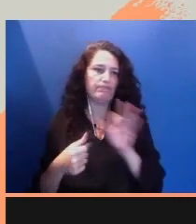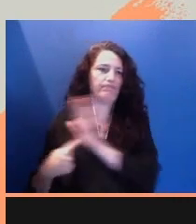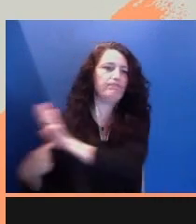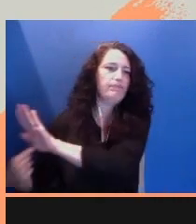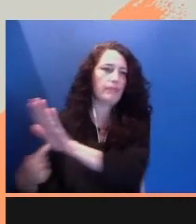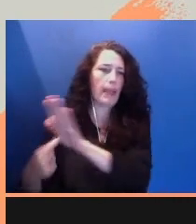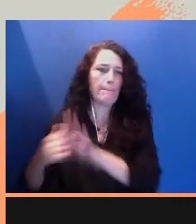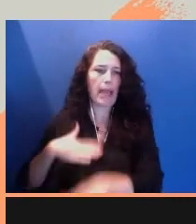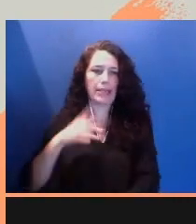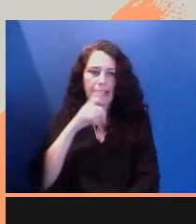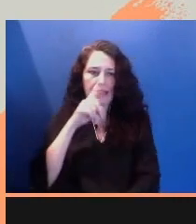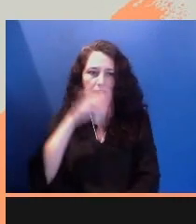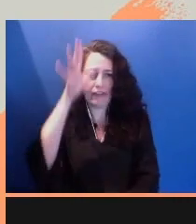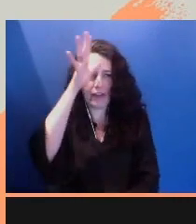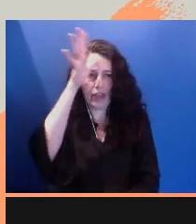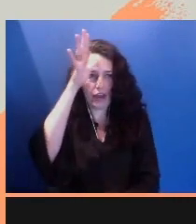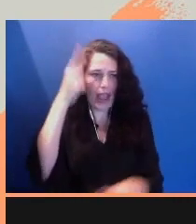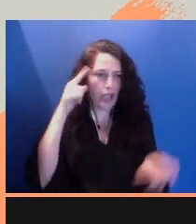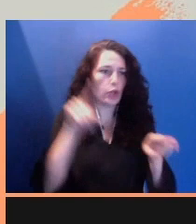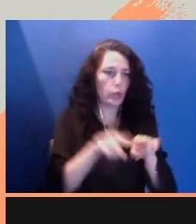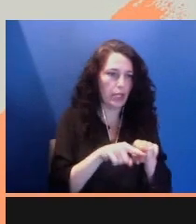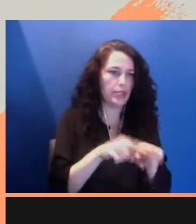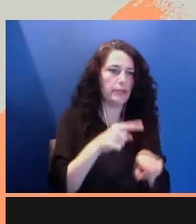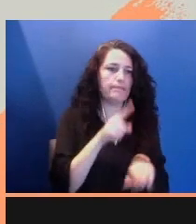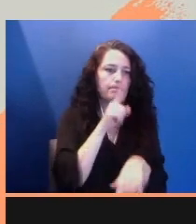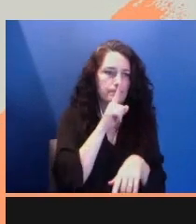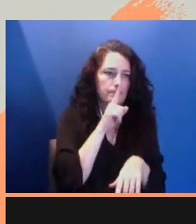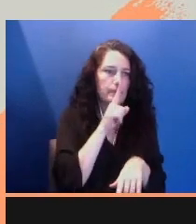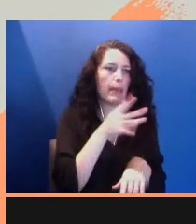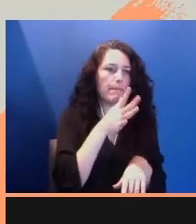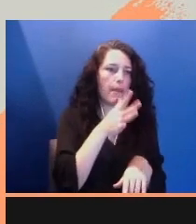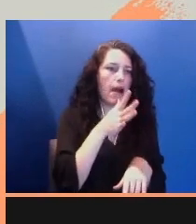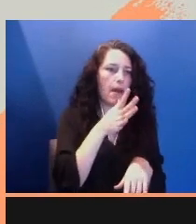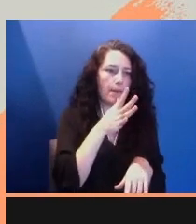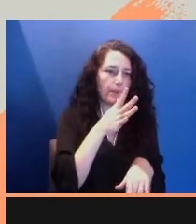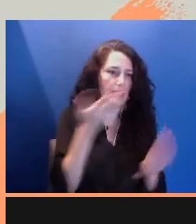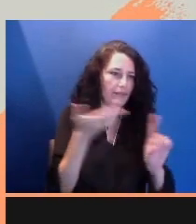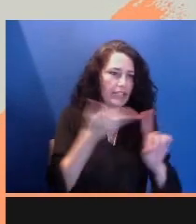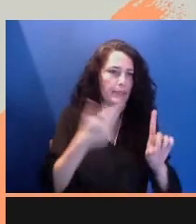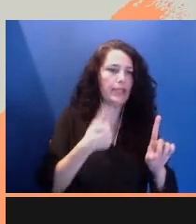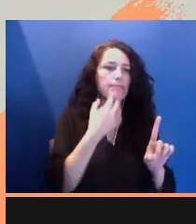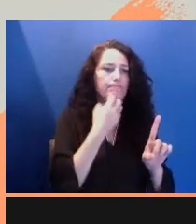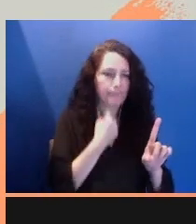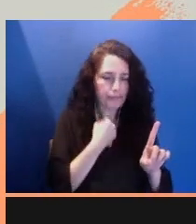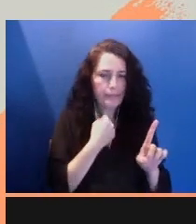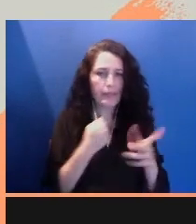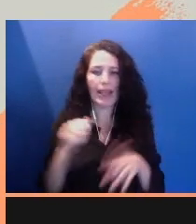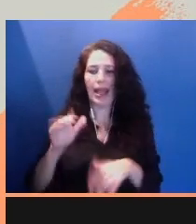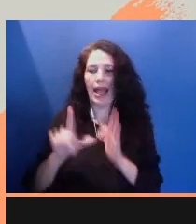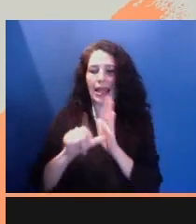so our family could stay together. Later I was waiting until my children were old enough to bear the weight of this story.